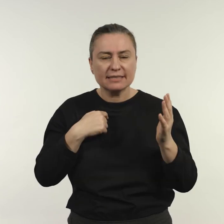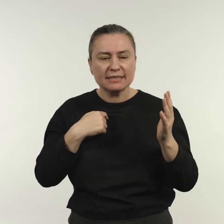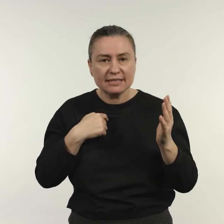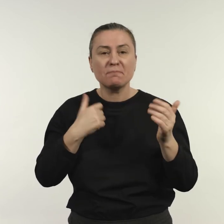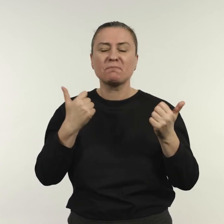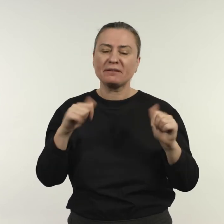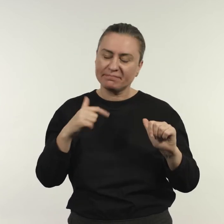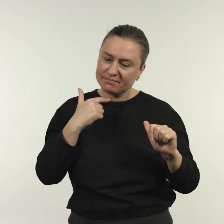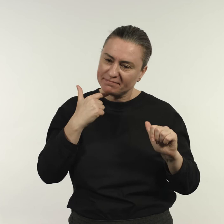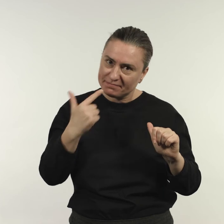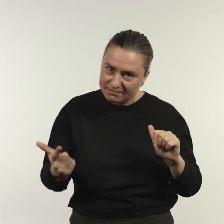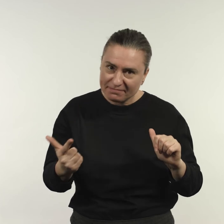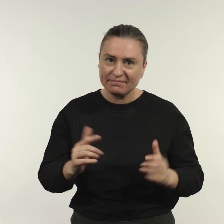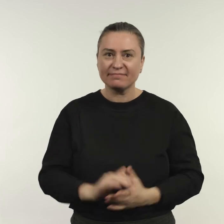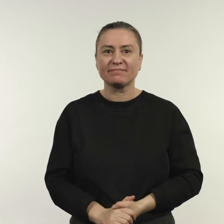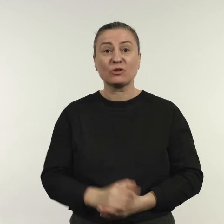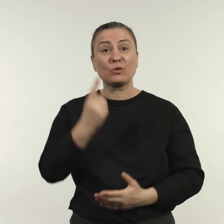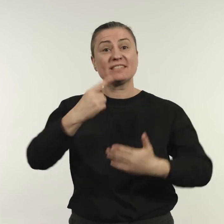… it takes time to face this challenge,’ says Allcorn,